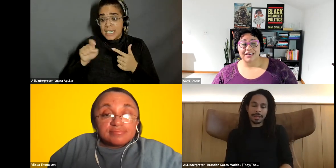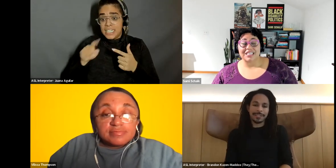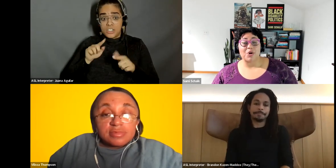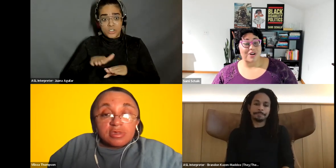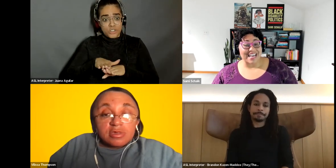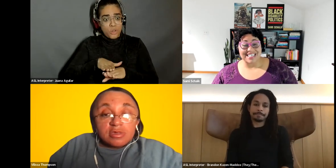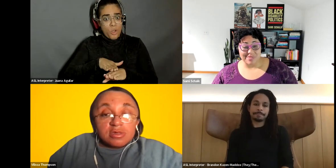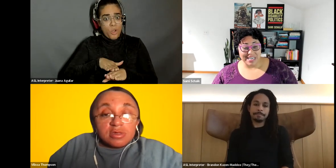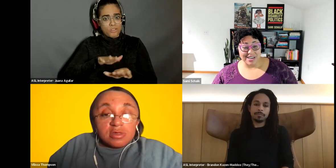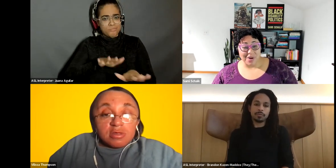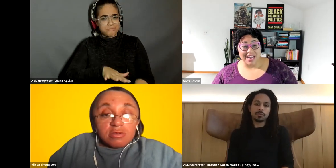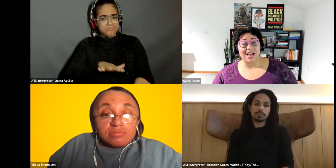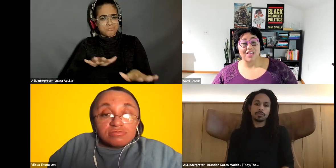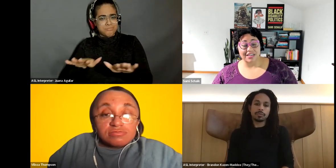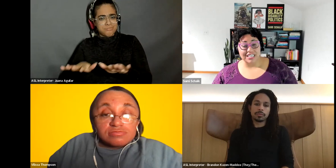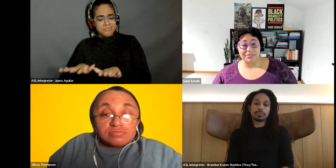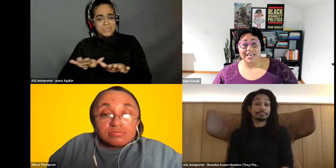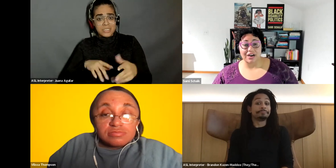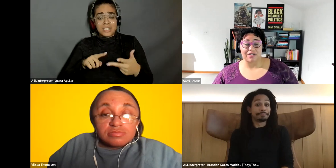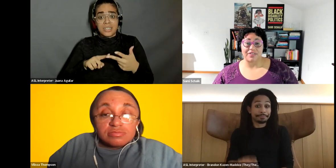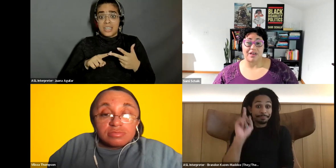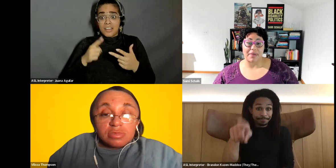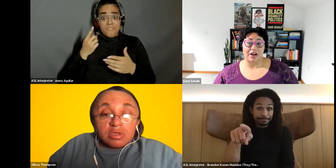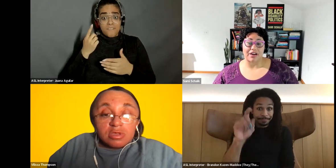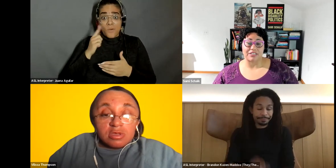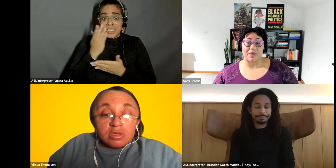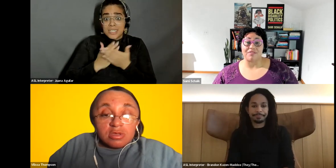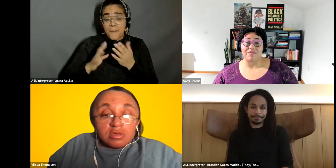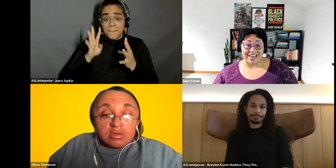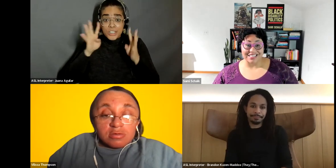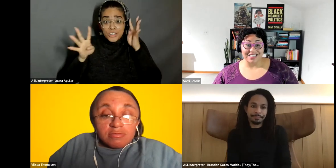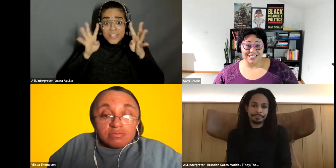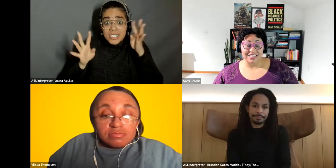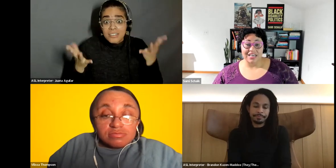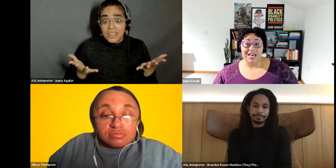Sami Schalk: some creativity right? A lot of times I hear barriers around finances.